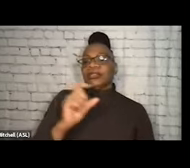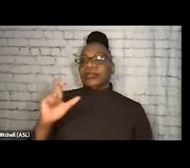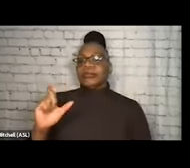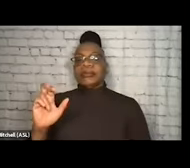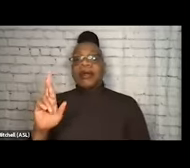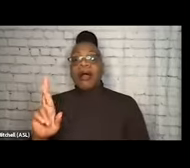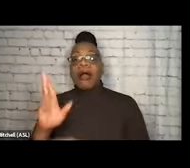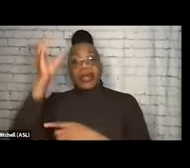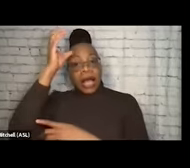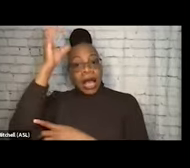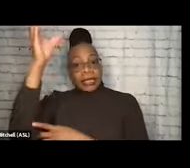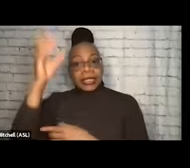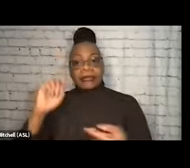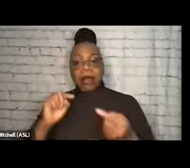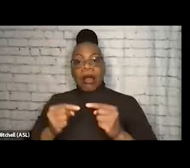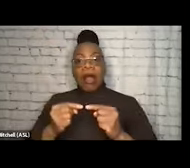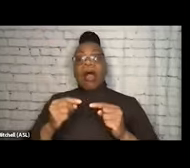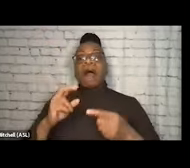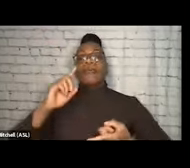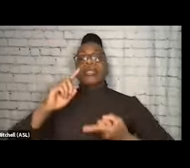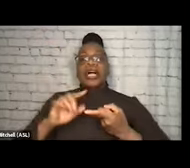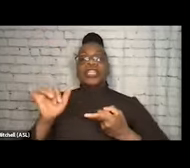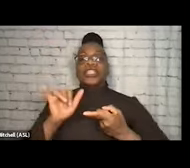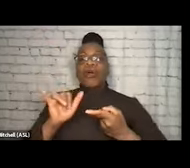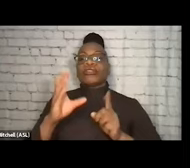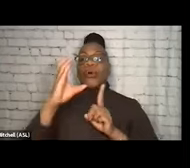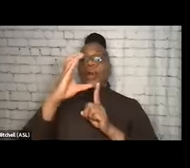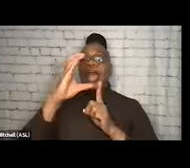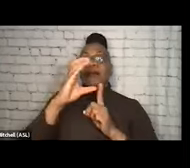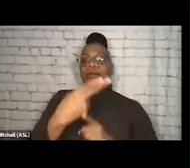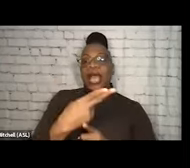but we also heard Monique Tula's quote, capital-H, capital-R harm reduction,